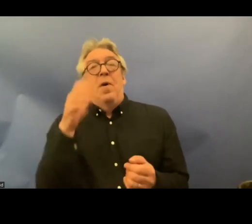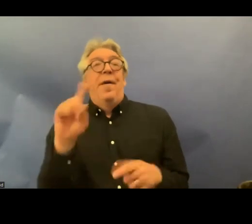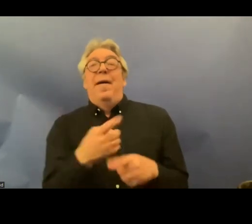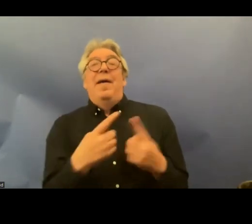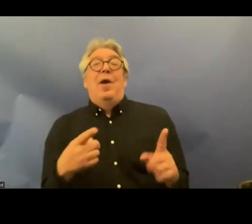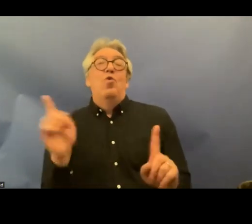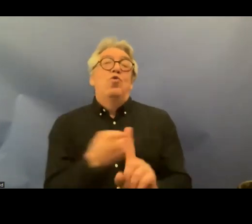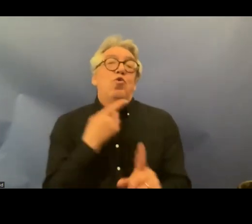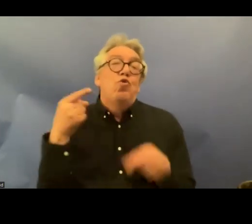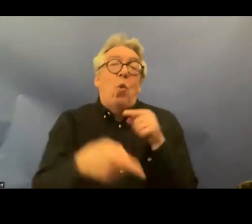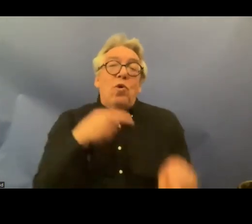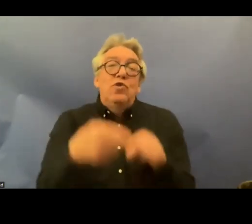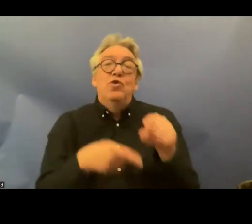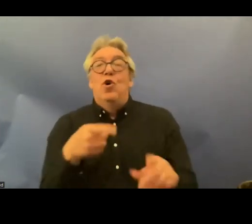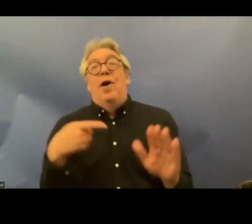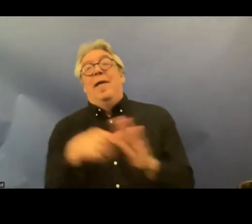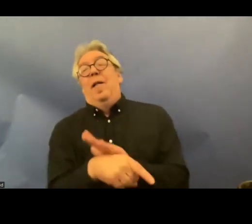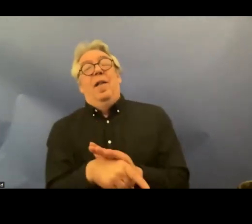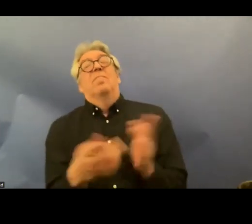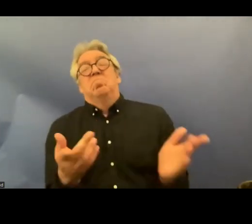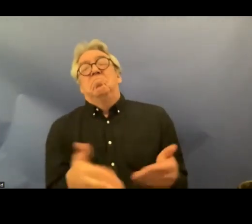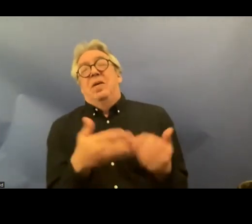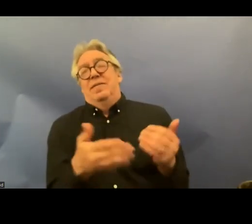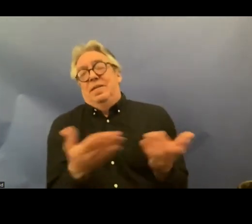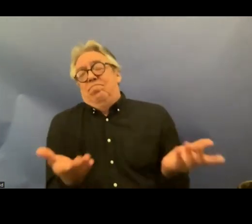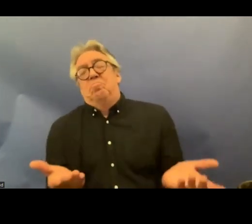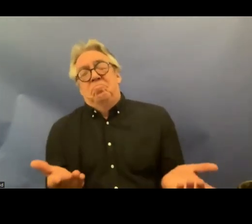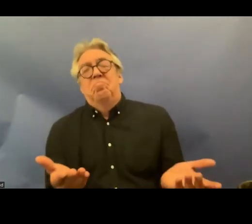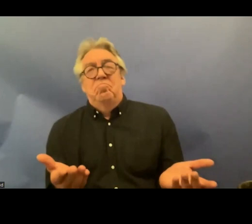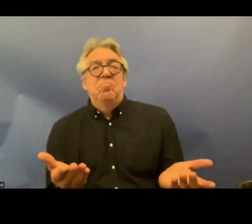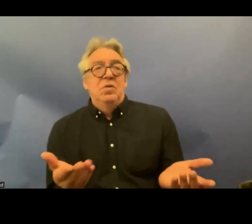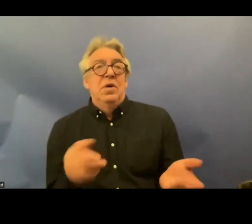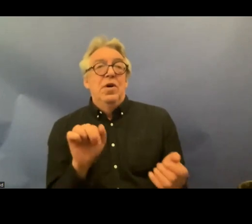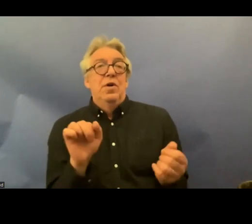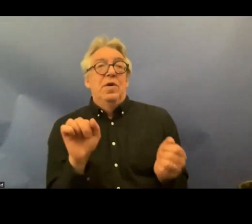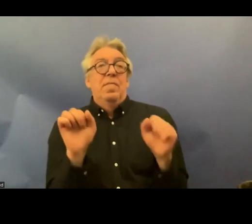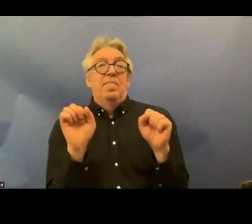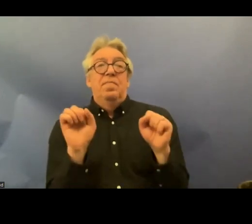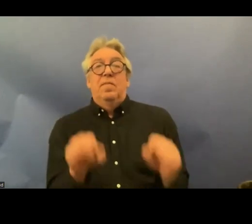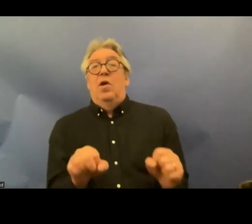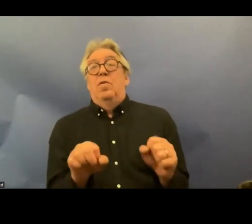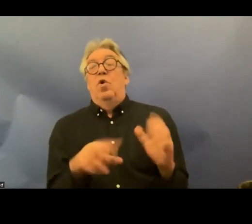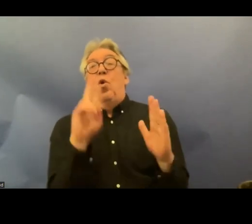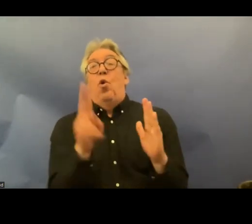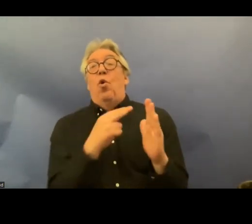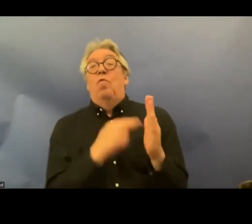incoporate um you could simply make the the convention directly applicable in